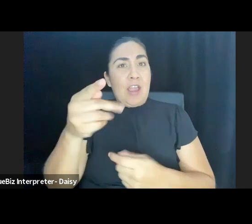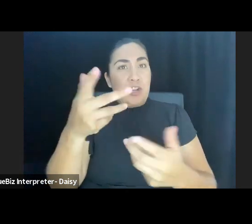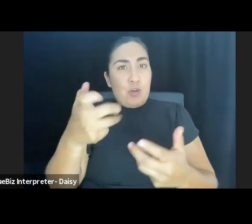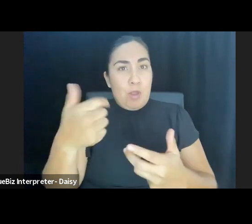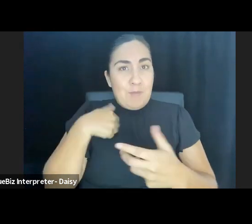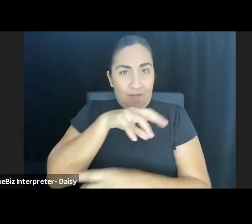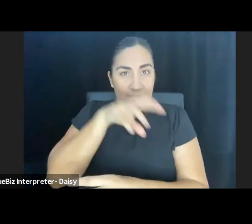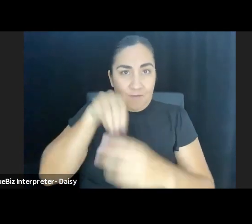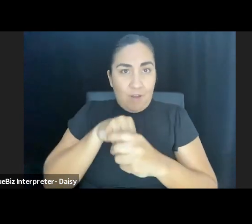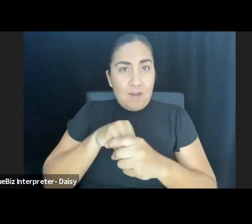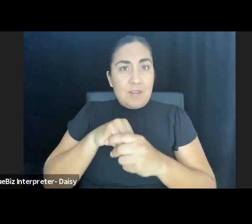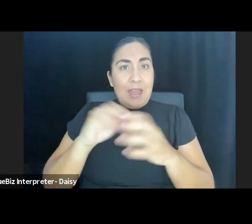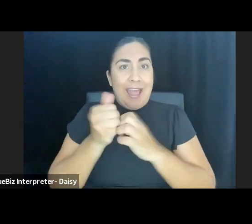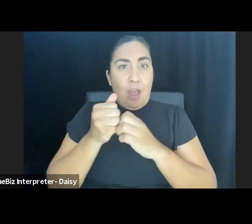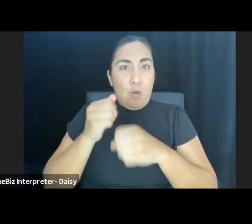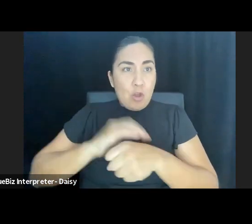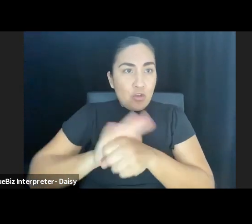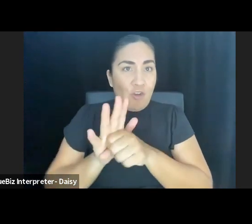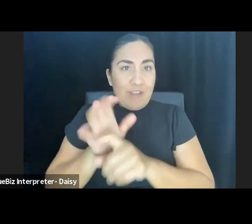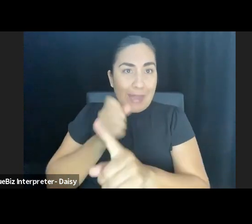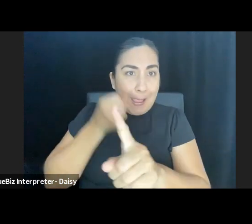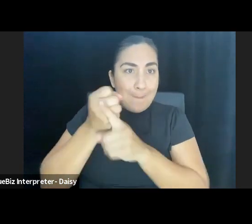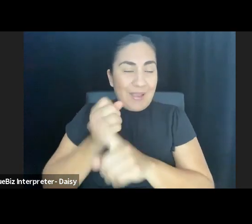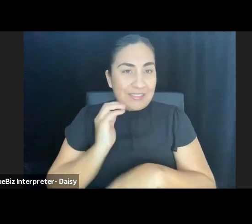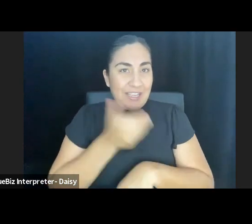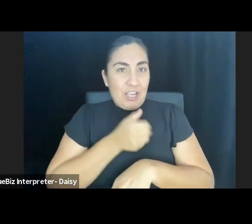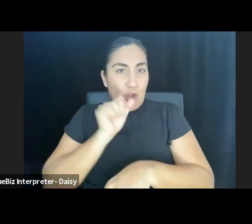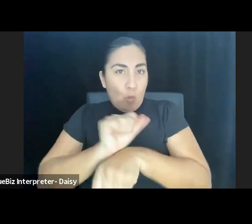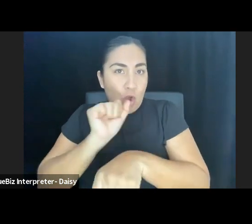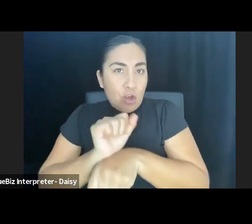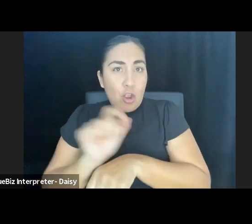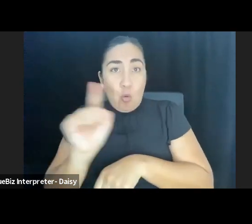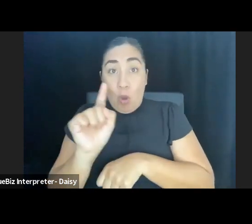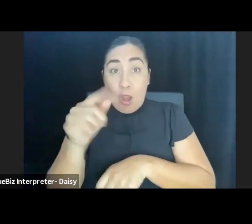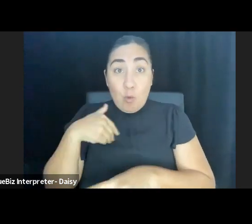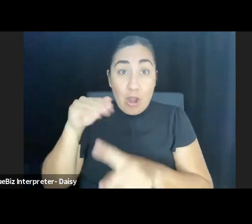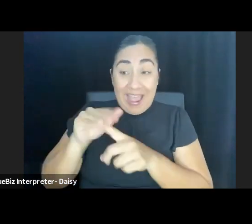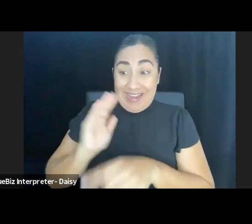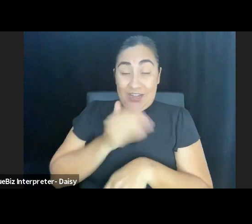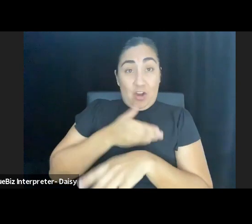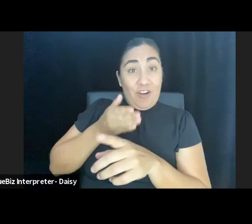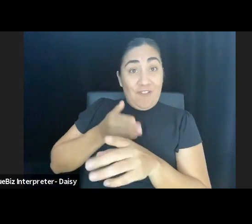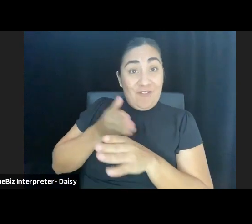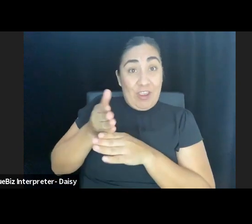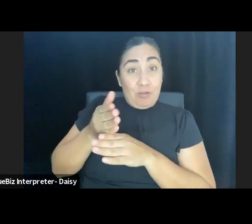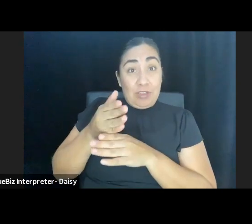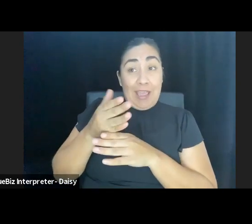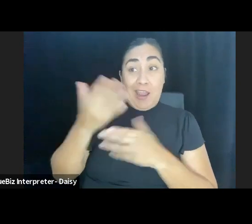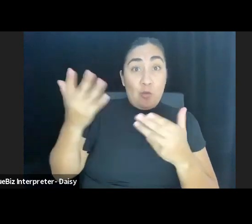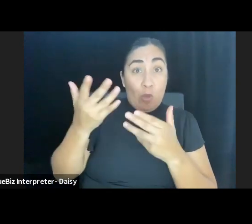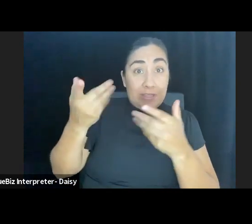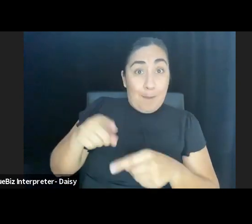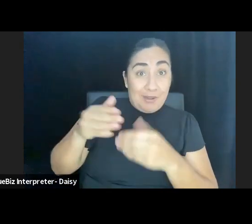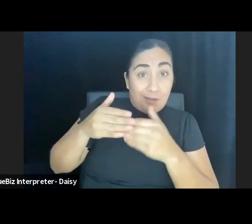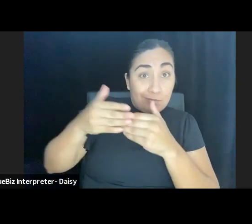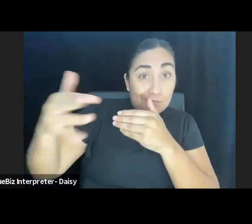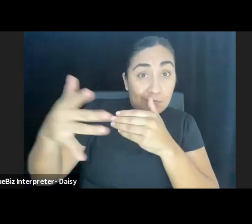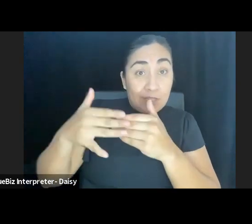about COVID's impact on our work, where we are as a field, and where we're going. Emails from Emilya are always welcomed